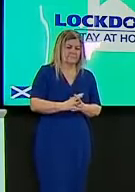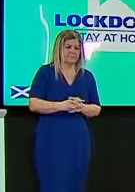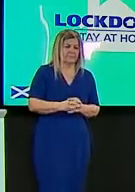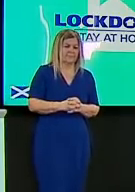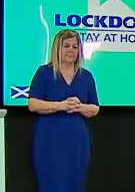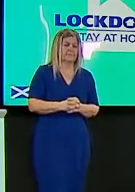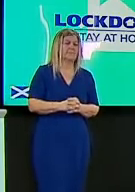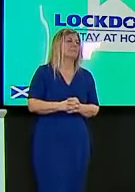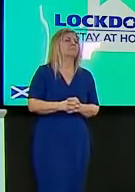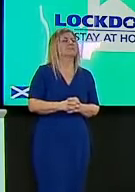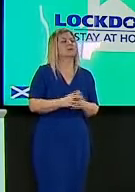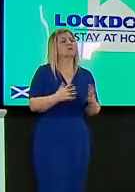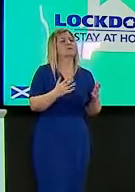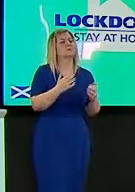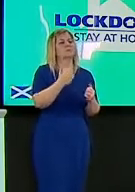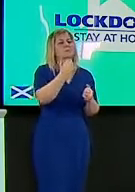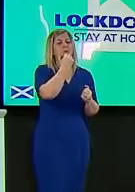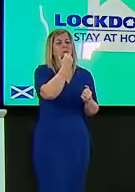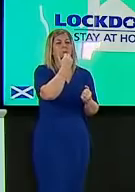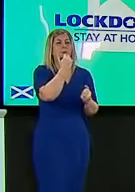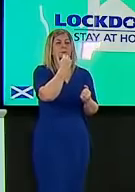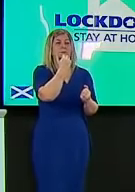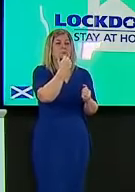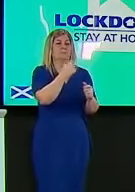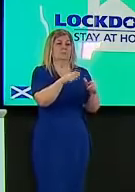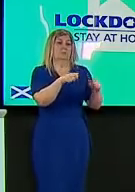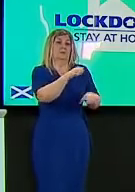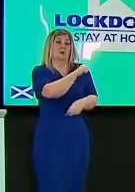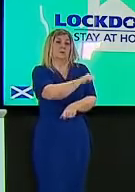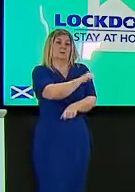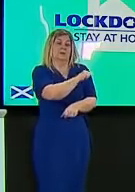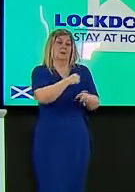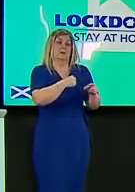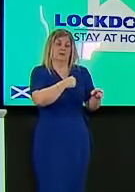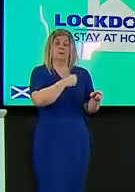with Covid um it has dropped to a level that um the scottish government's forecasters